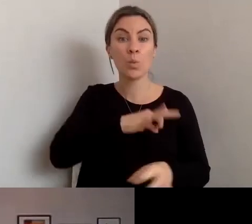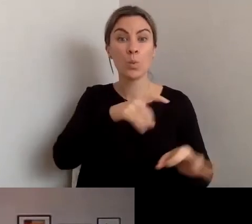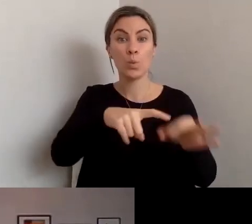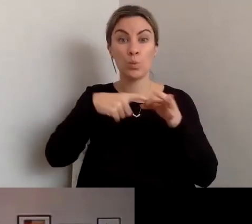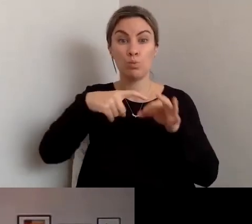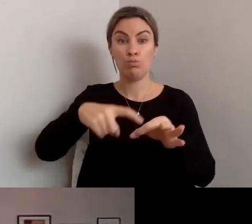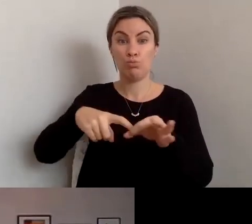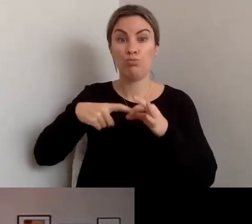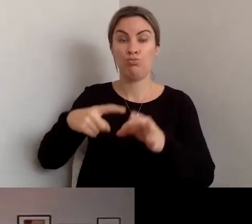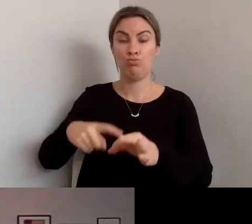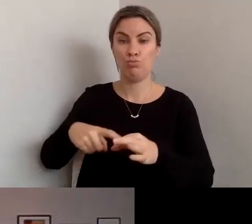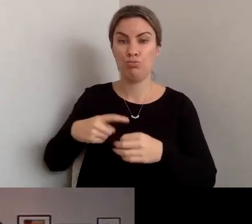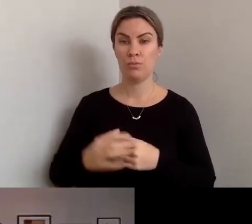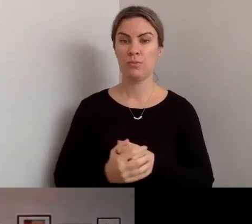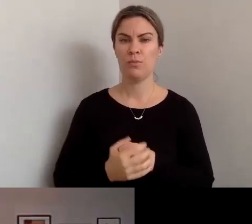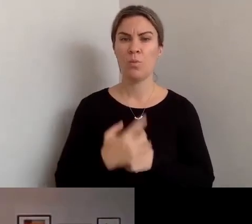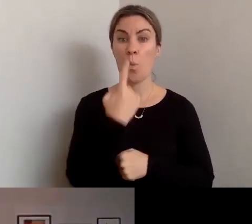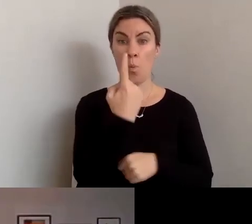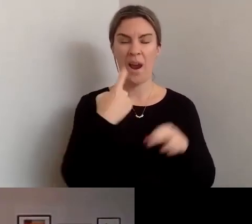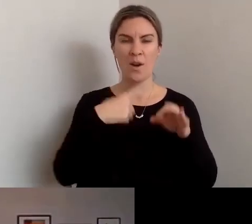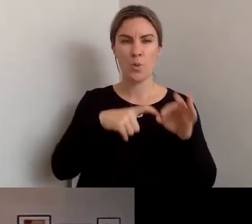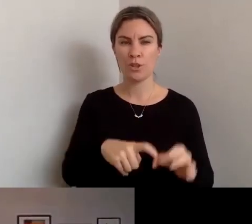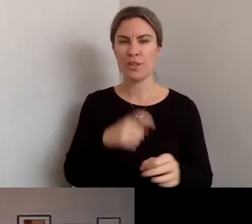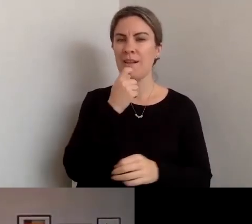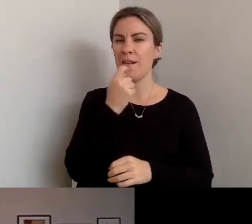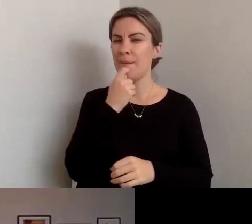Actually, one that was sort of touching on the